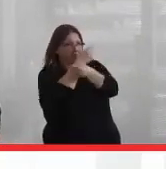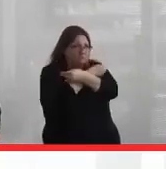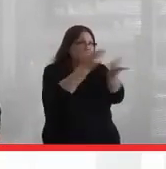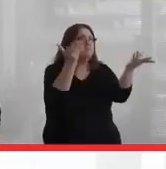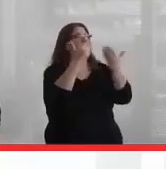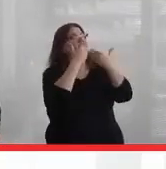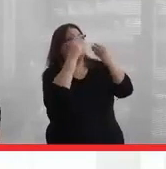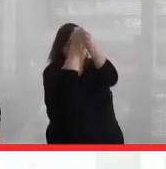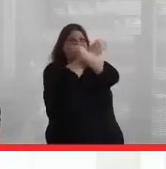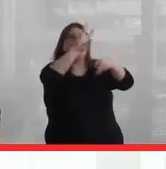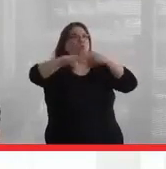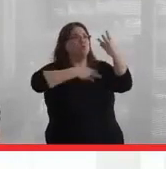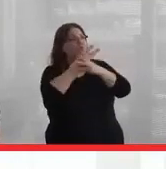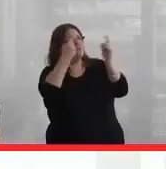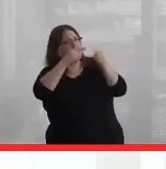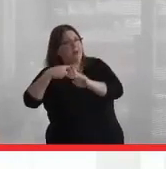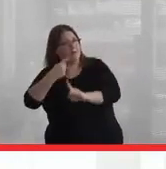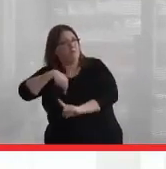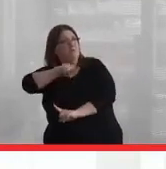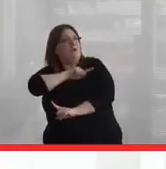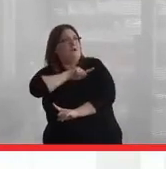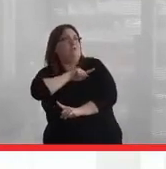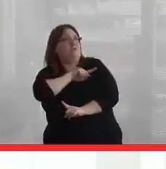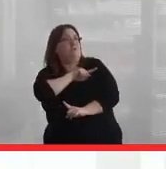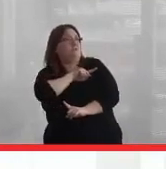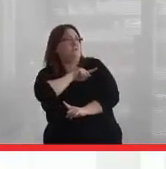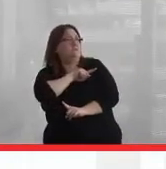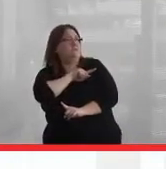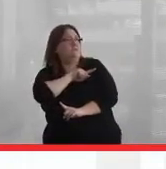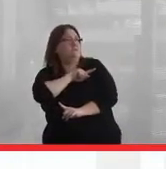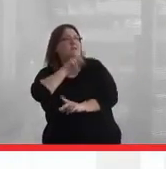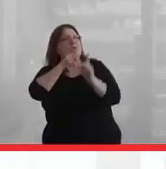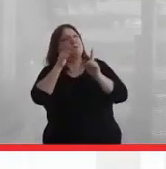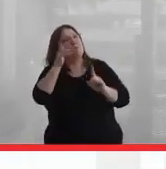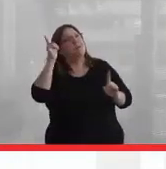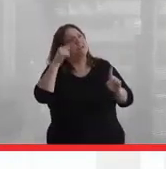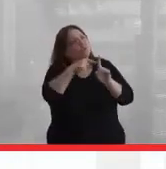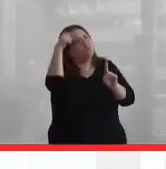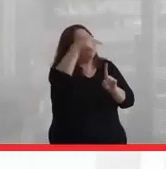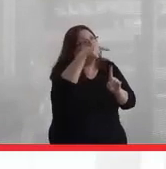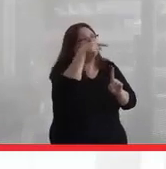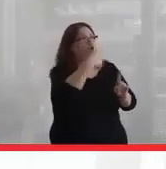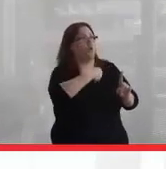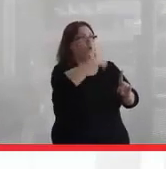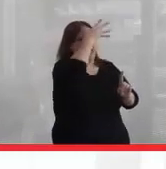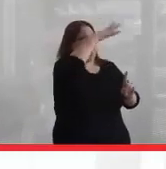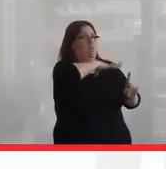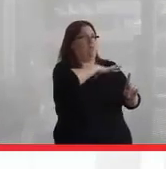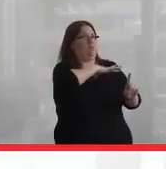for telling the world about what happened to us because people will listen to you because you're a white man.